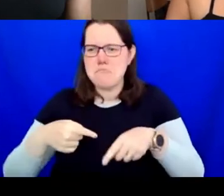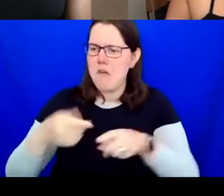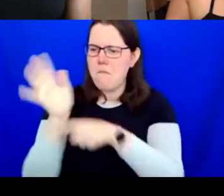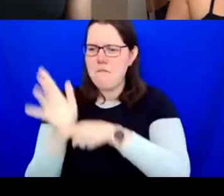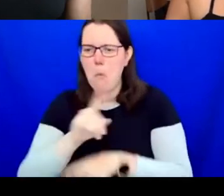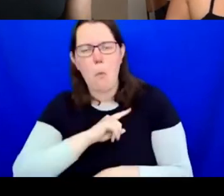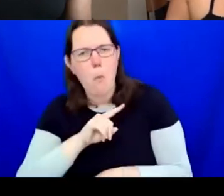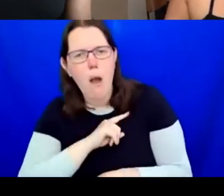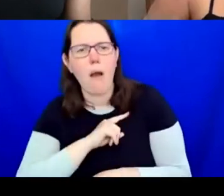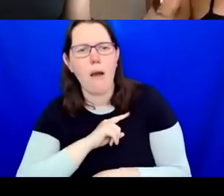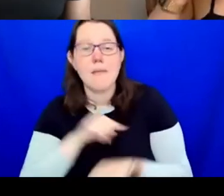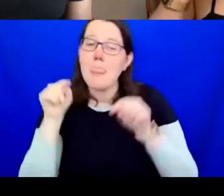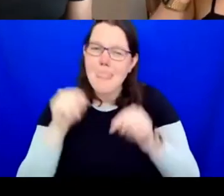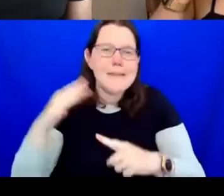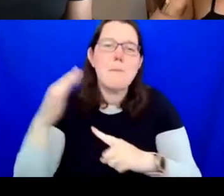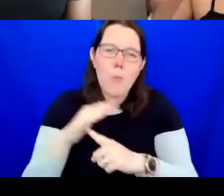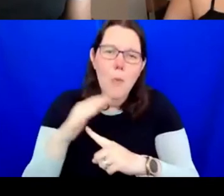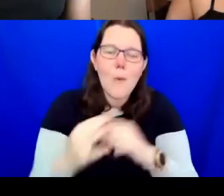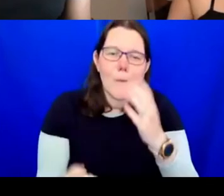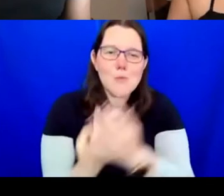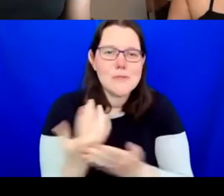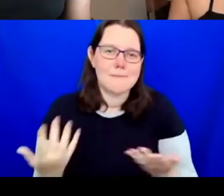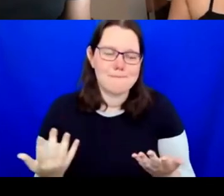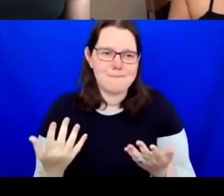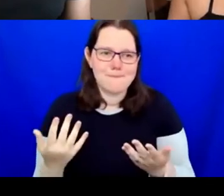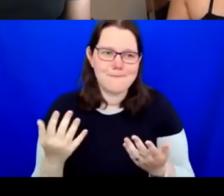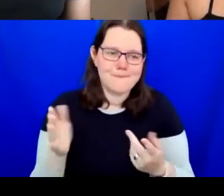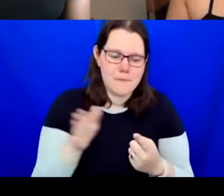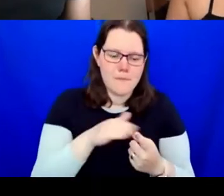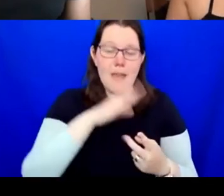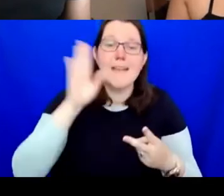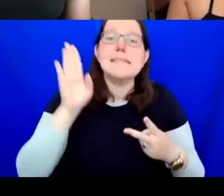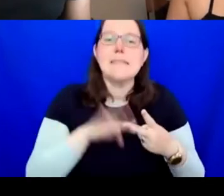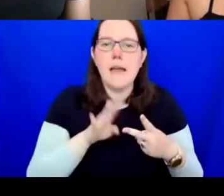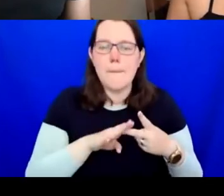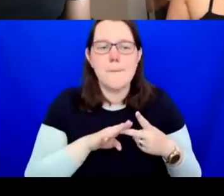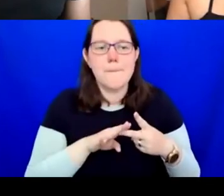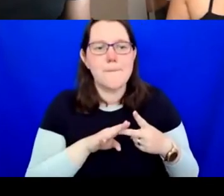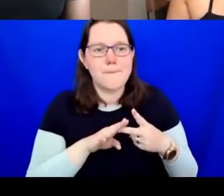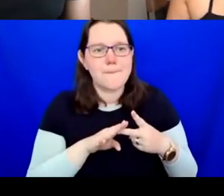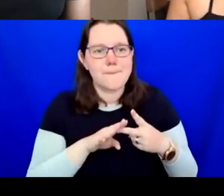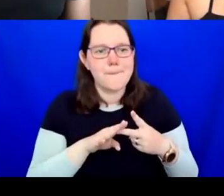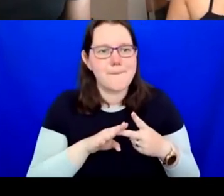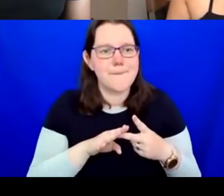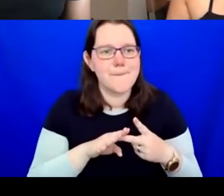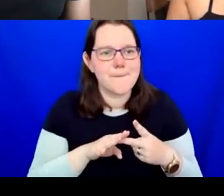My second point, hang on,